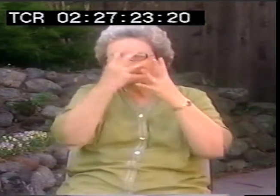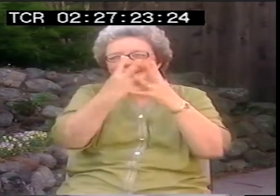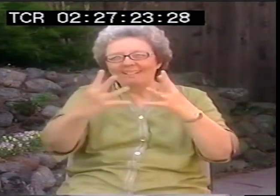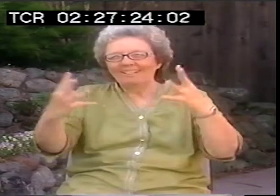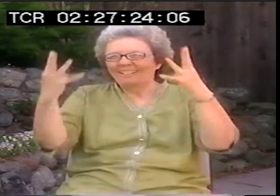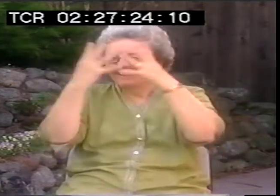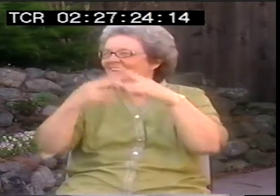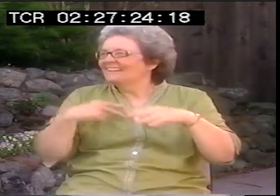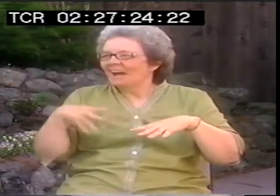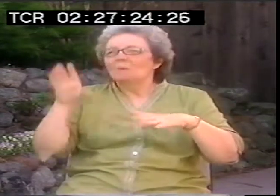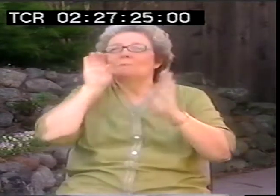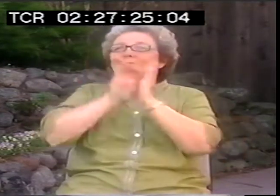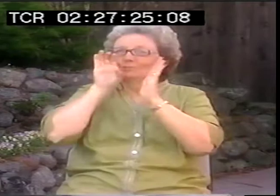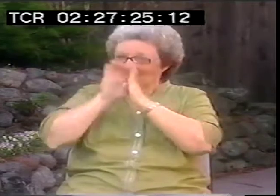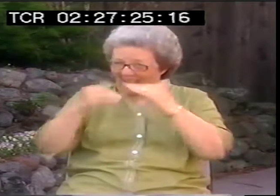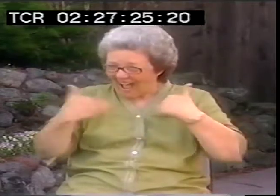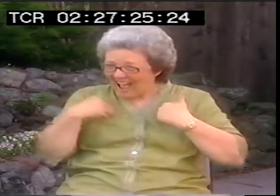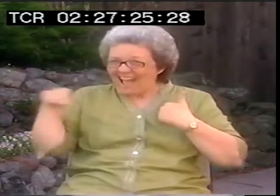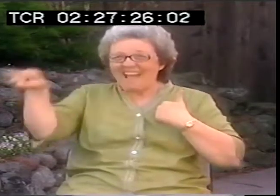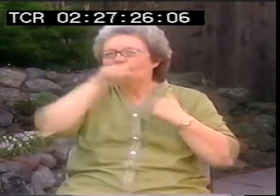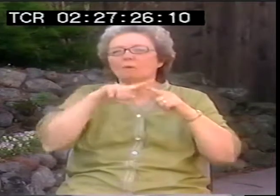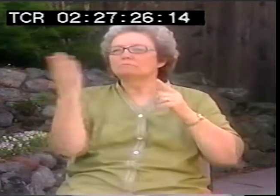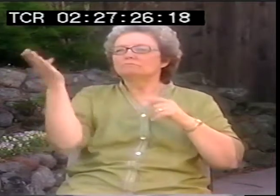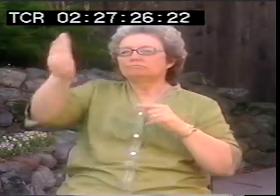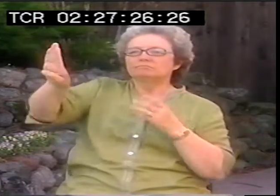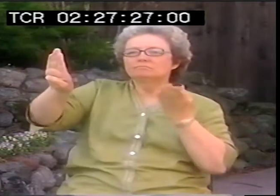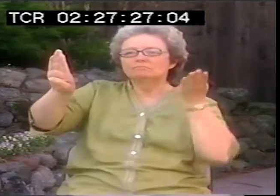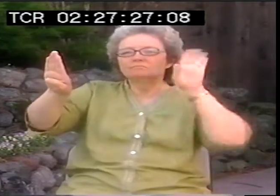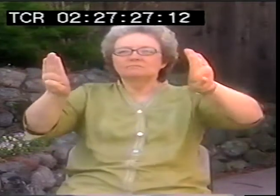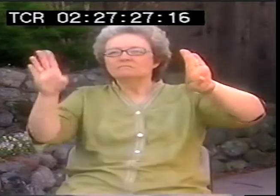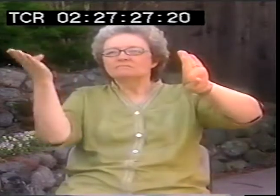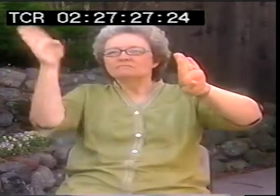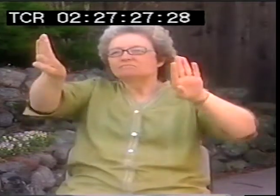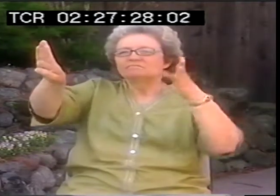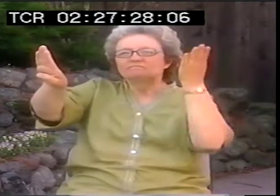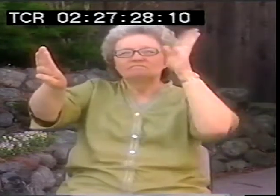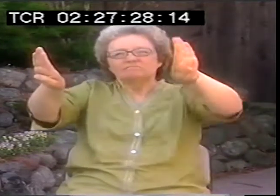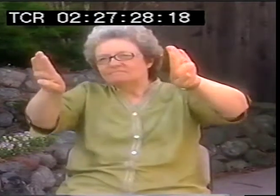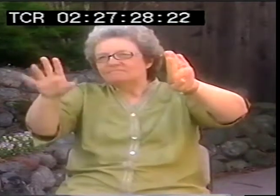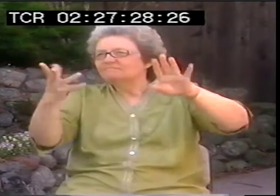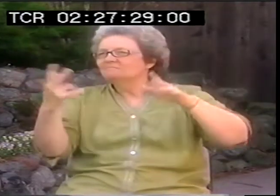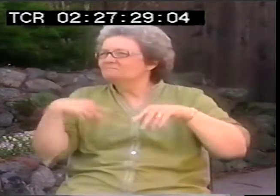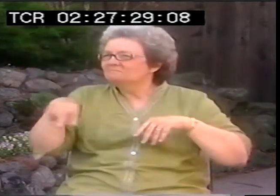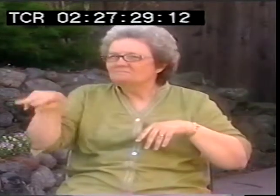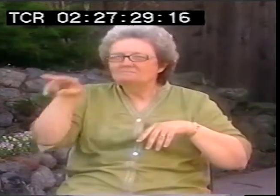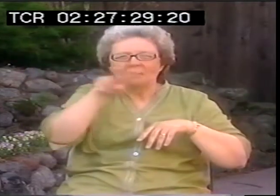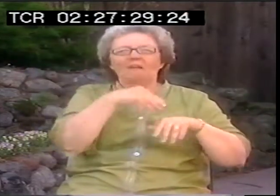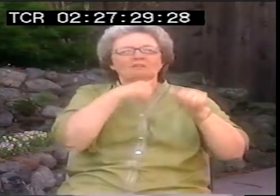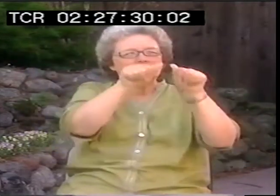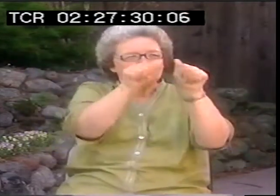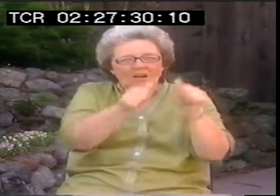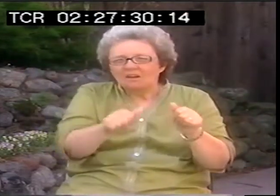It was laced with cobwebs. And there were portraits that were turned against the wall.